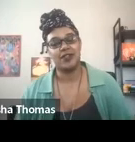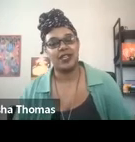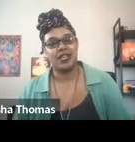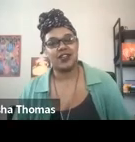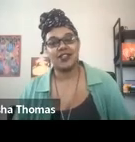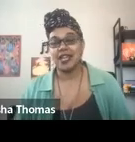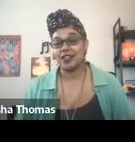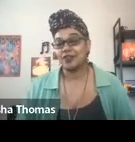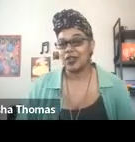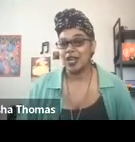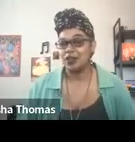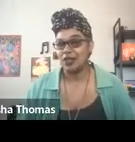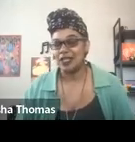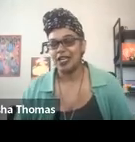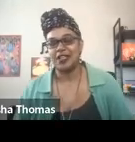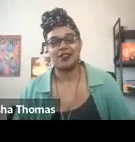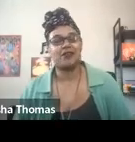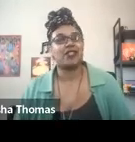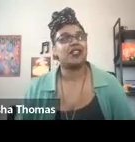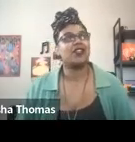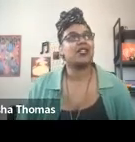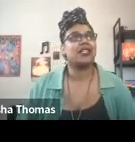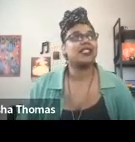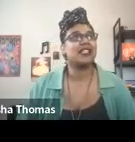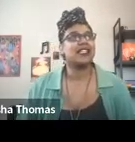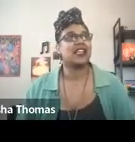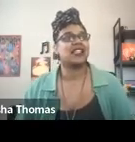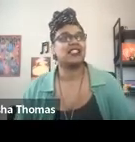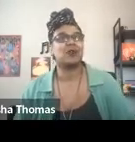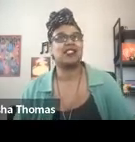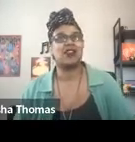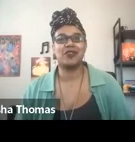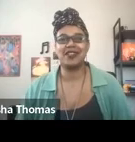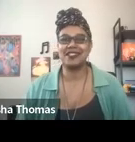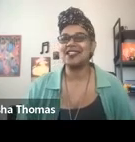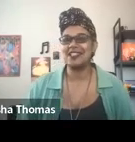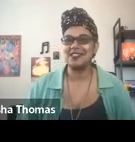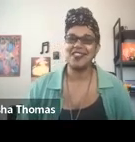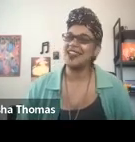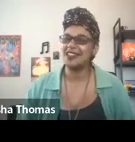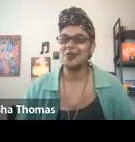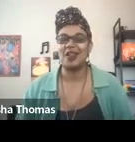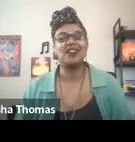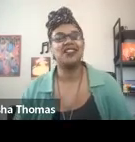There is an active volcano on the island of St. Vincent in the Grenadines, and I consider myself a descendant of that as well